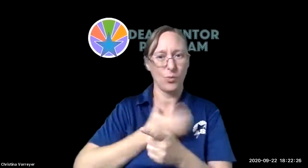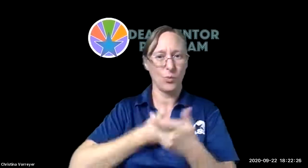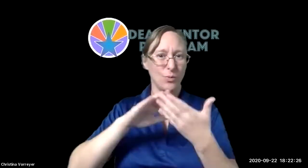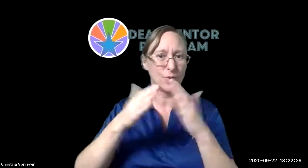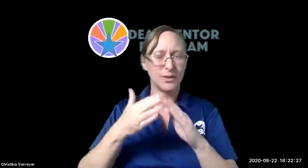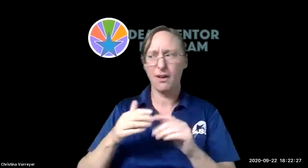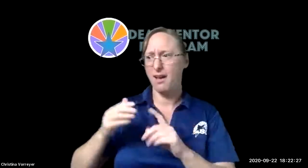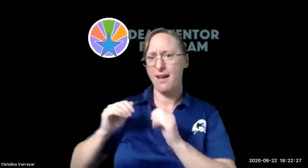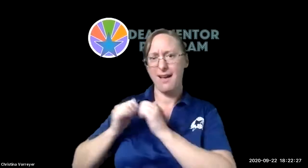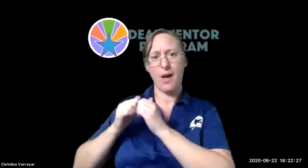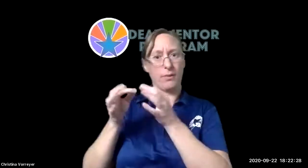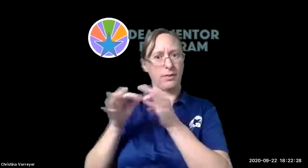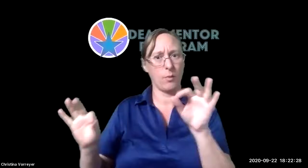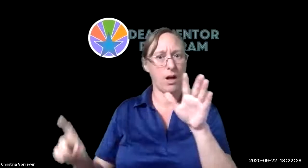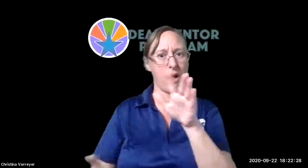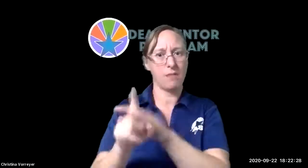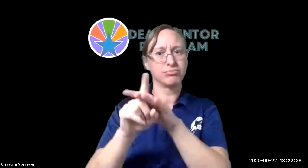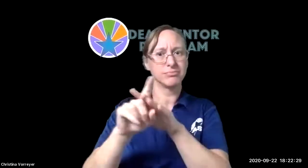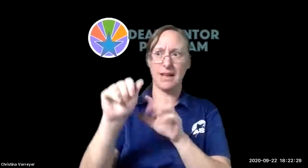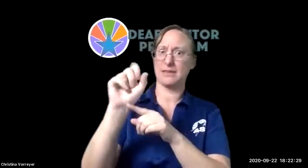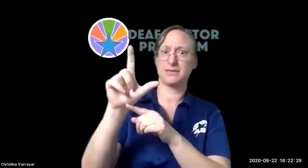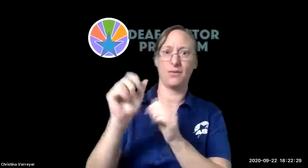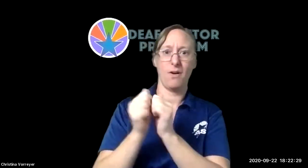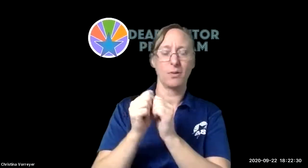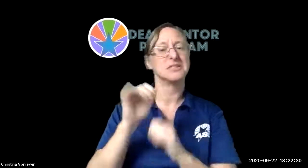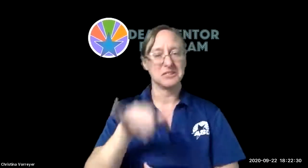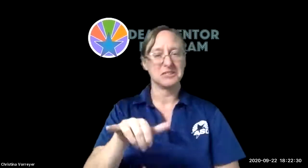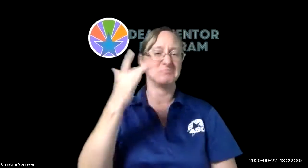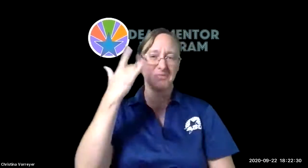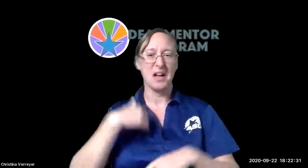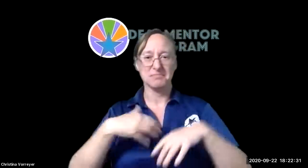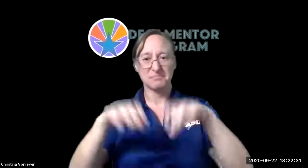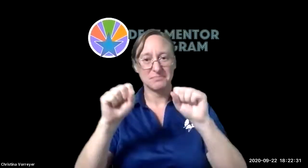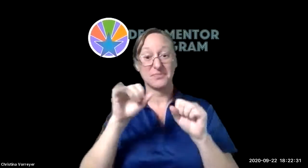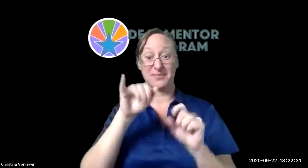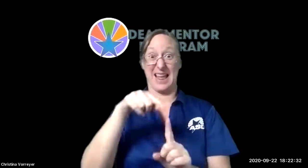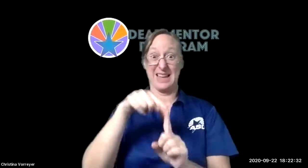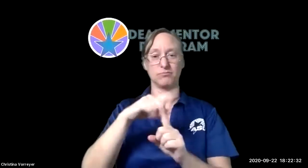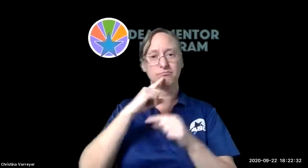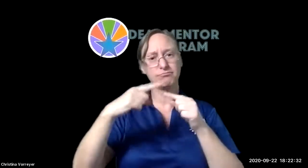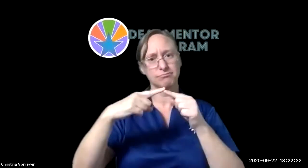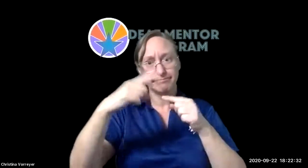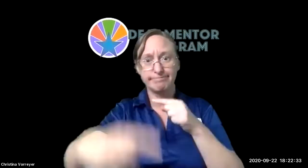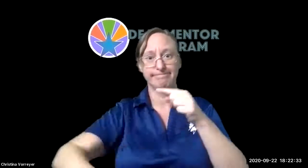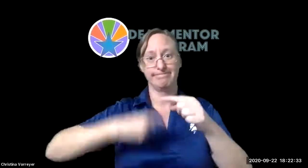culture and we don't understand how that impacts our community um and also how